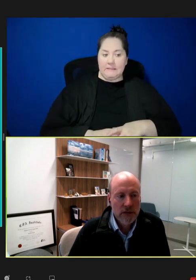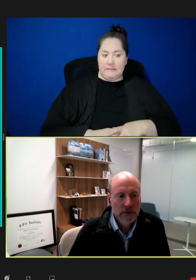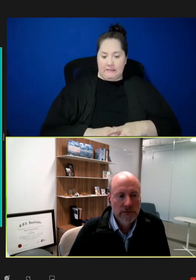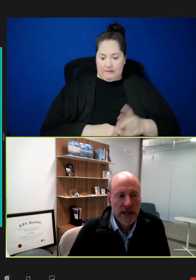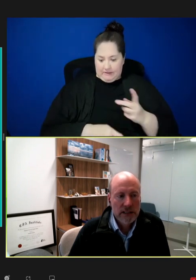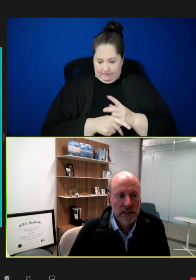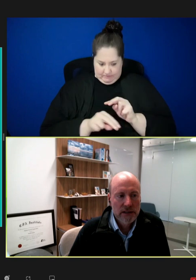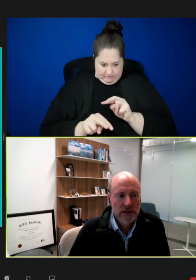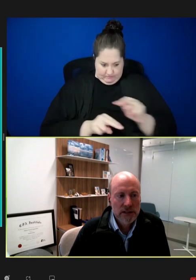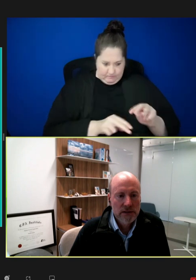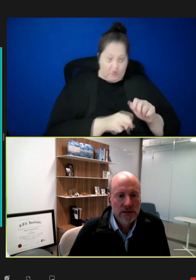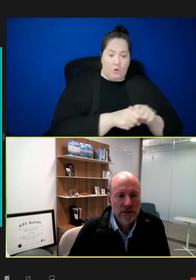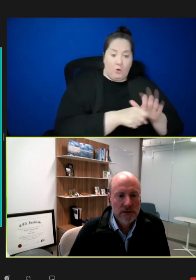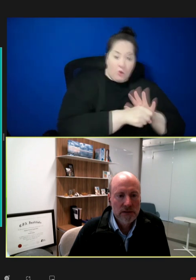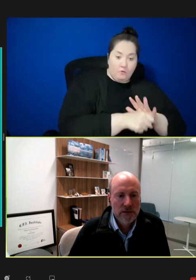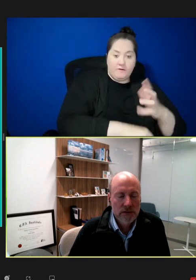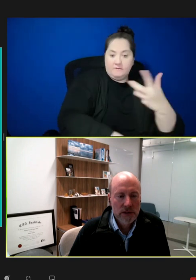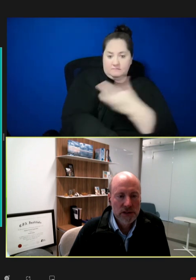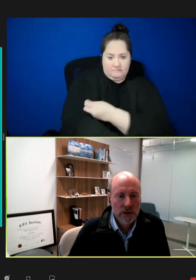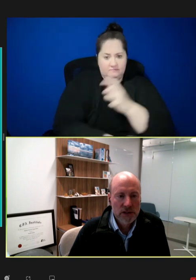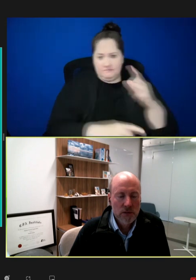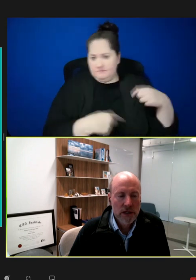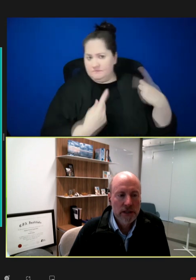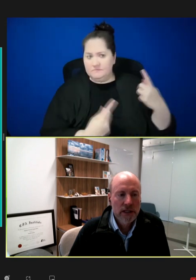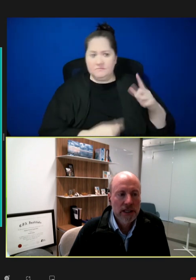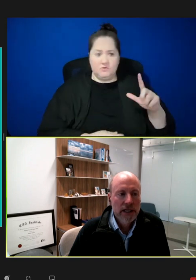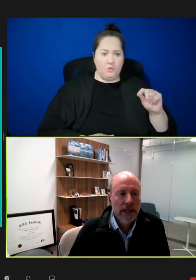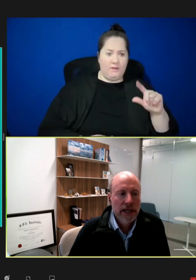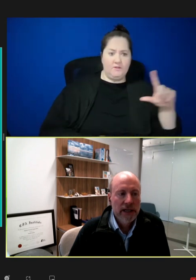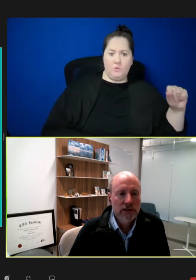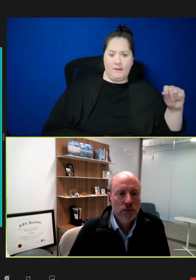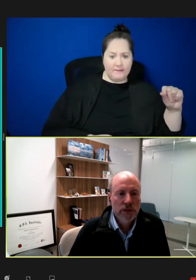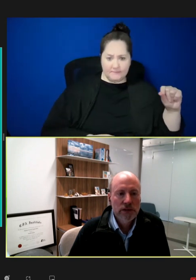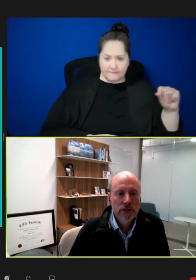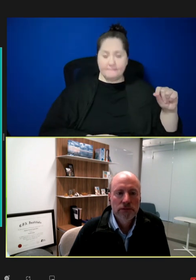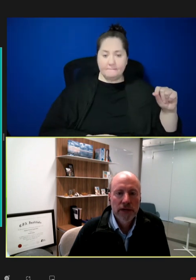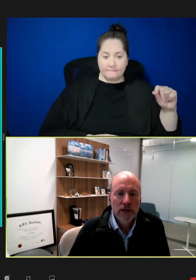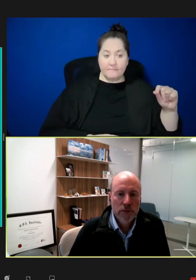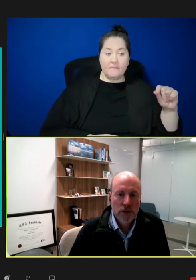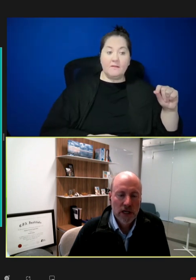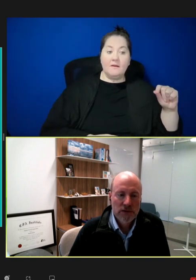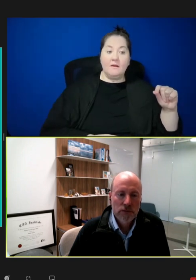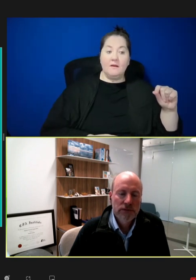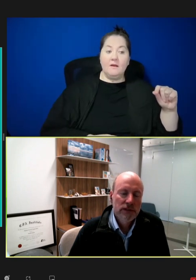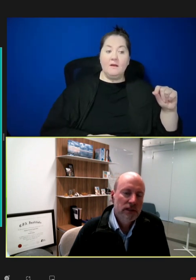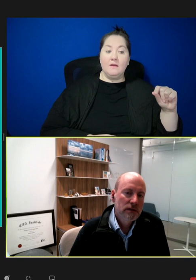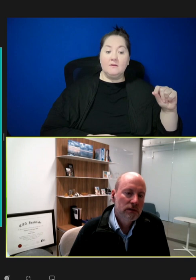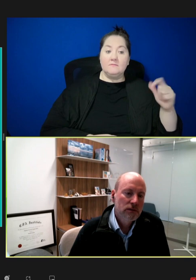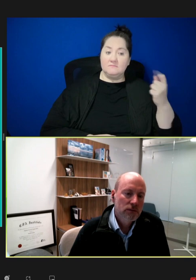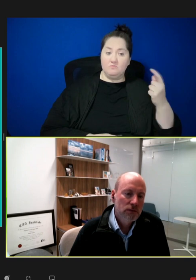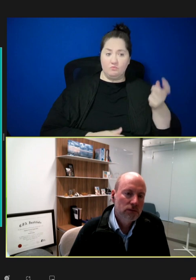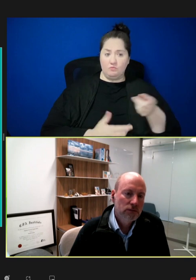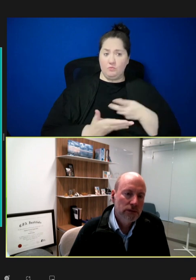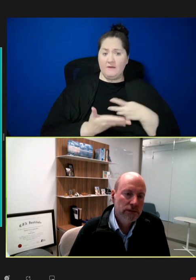COVID vaccines since early 2020, and we do fail programs. So, we've seen roughly